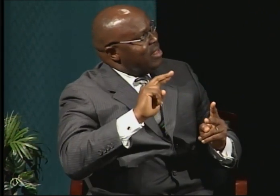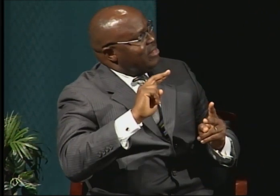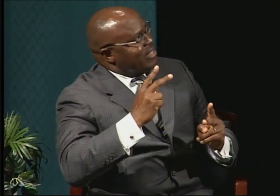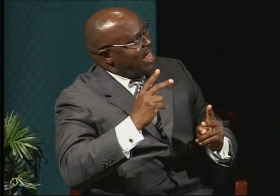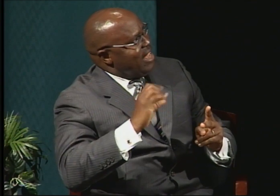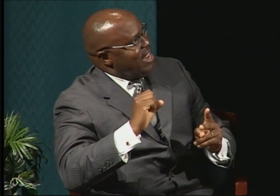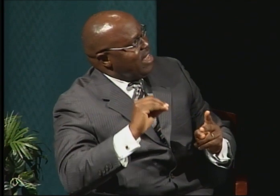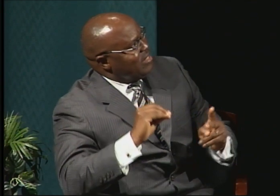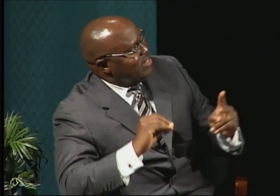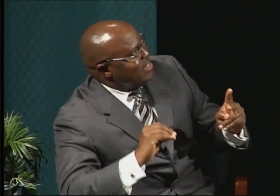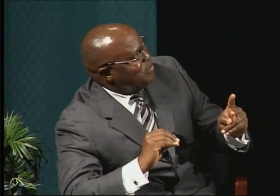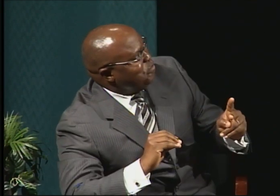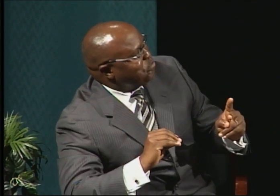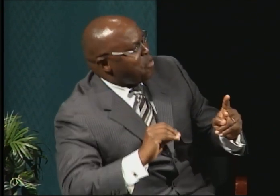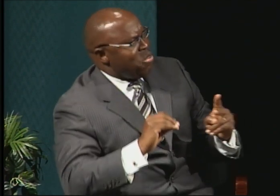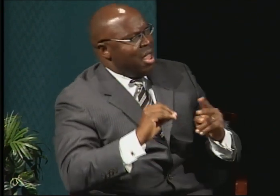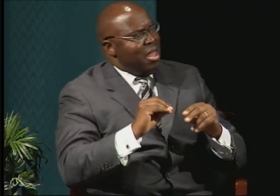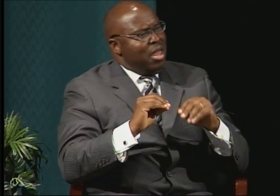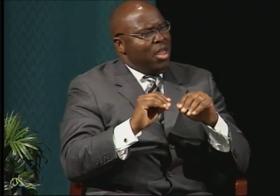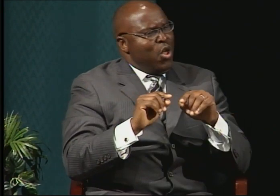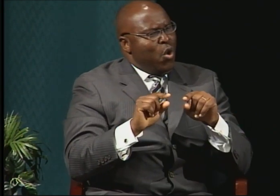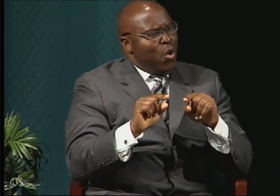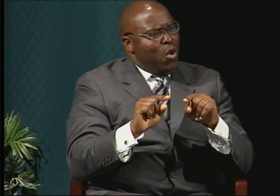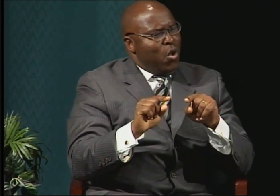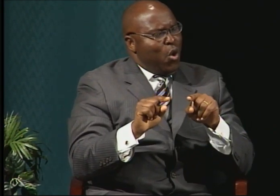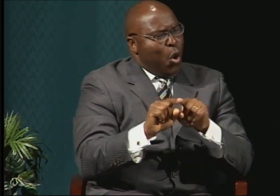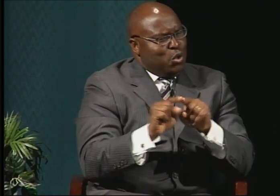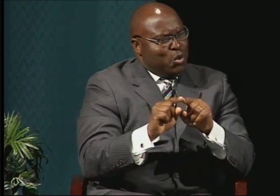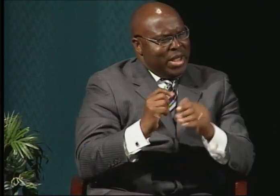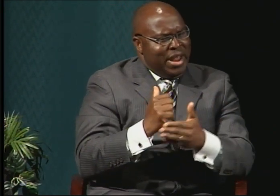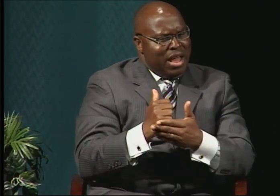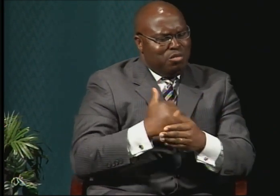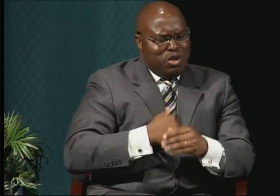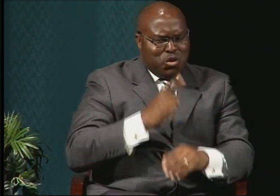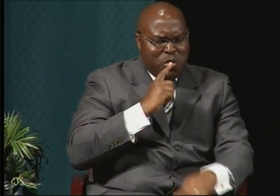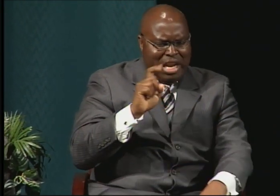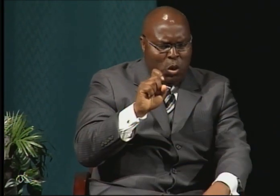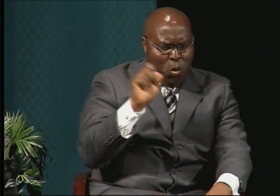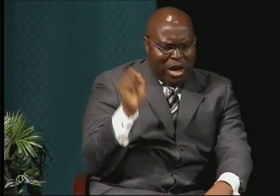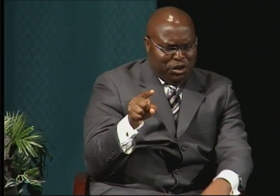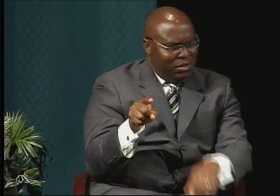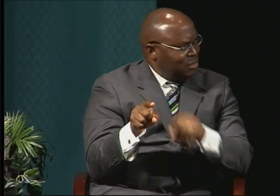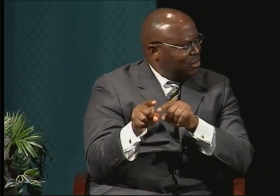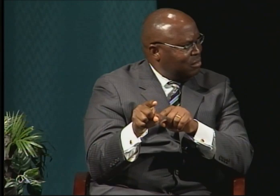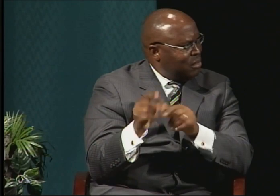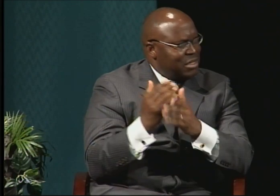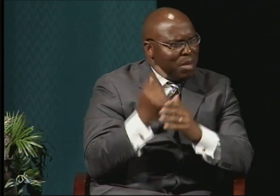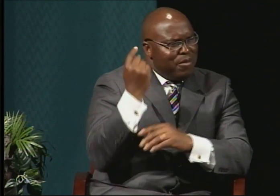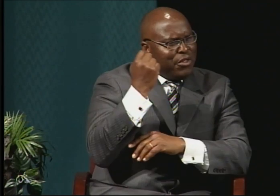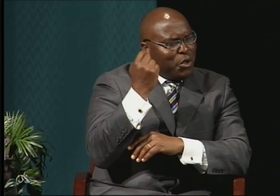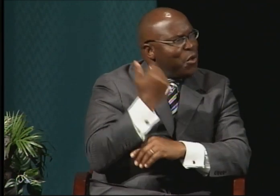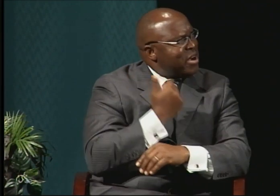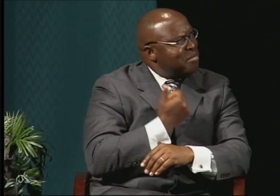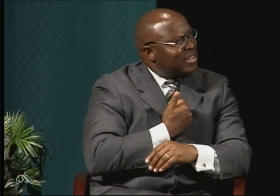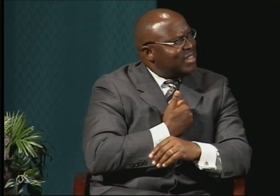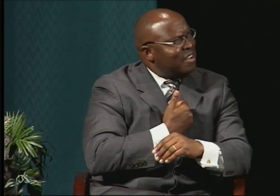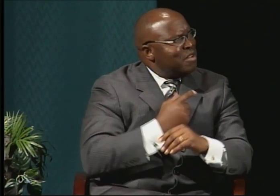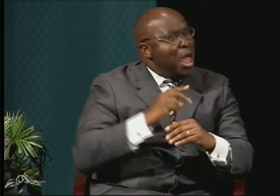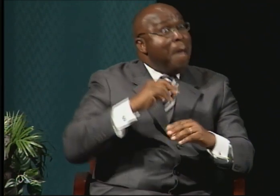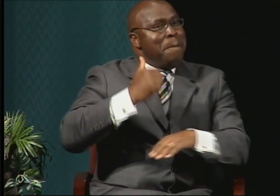to develop the right type of questions for my thesis. So these questions were based on my work experiences and from the professional relationships